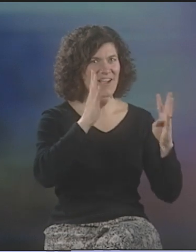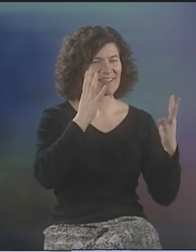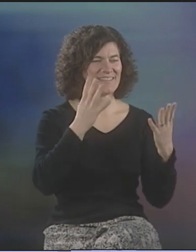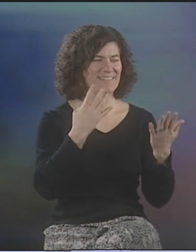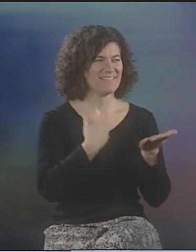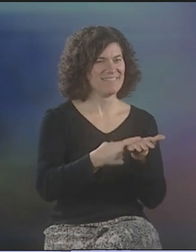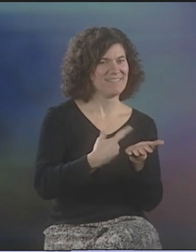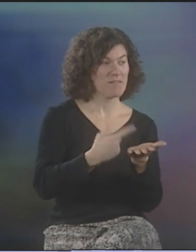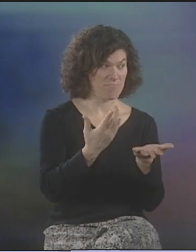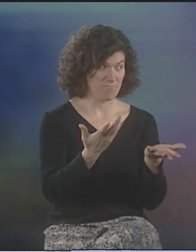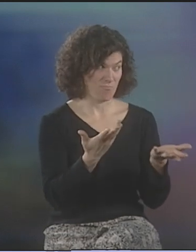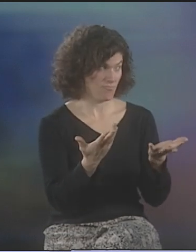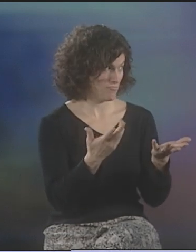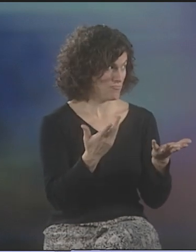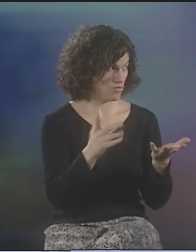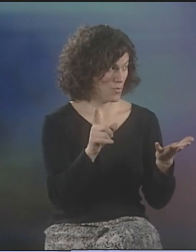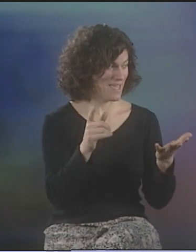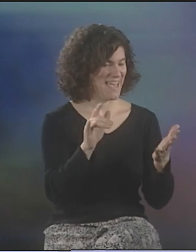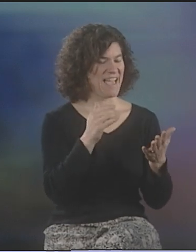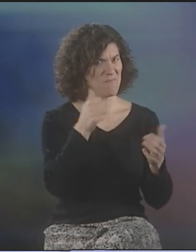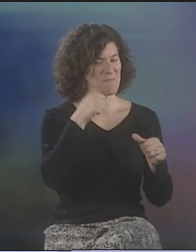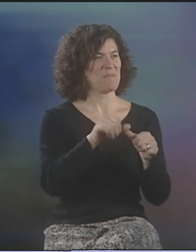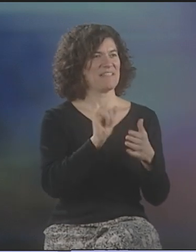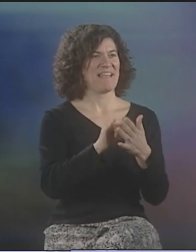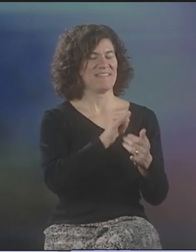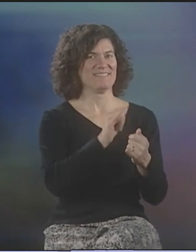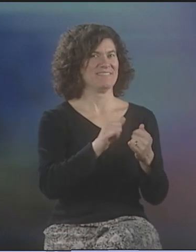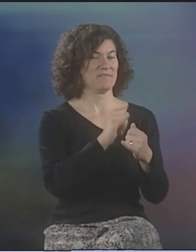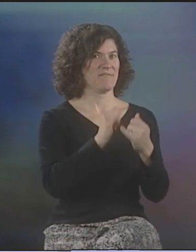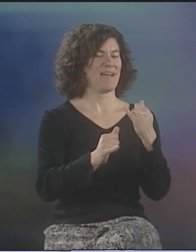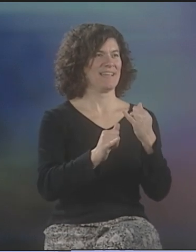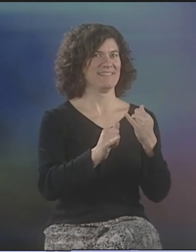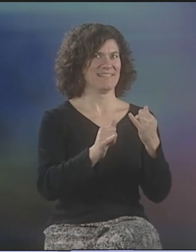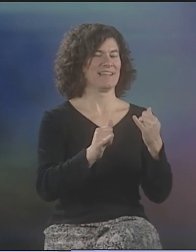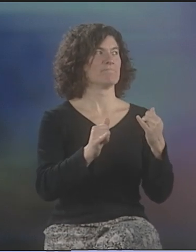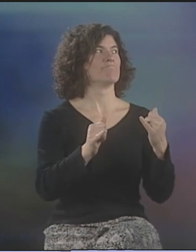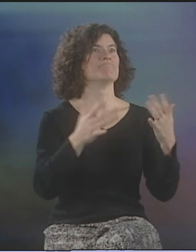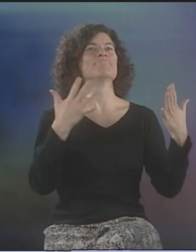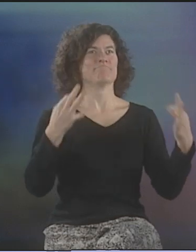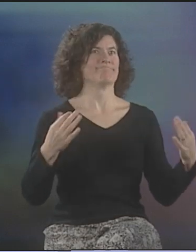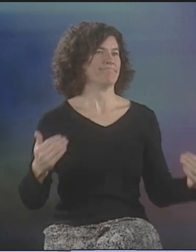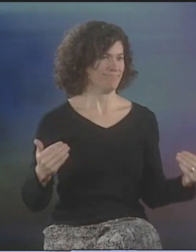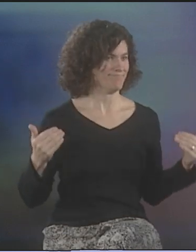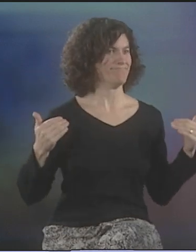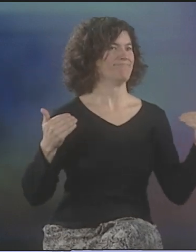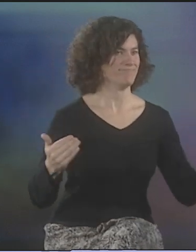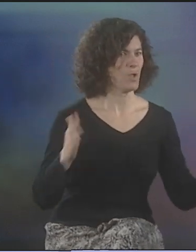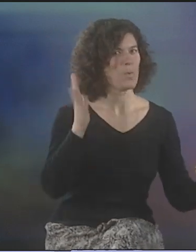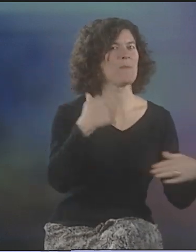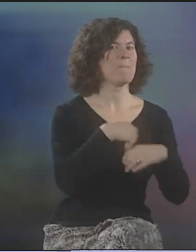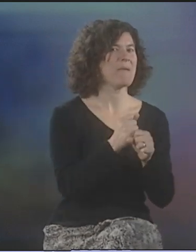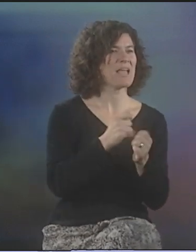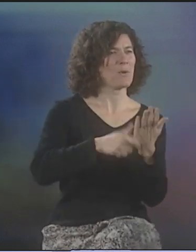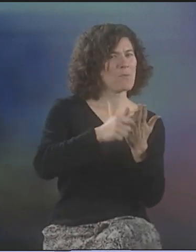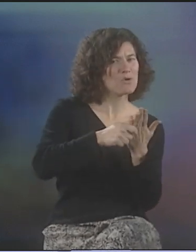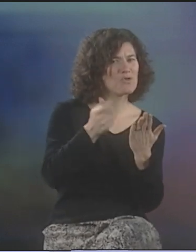AND COMING UP WITH IDEAS AND TALKING ABOUT THIS IDEA. SHOULD WE TRY IT? I REMEMBER. FINALLY, WE ALL JUST SAID, "LET'S DO IT."